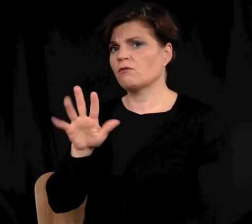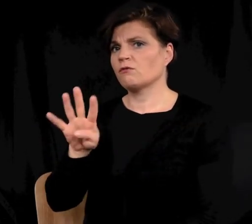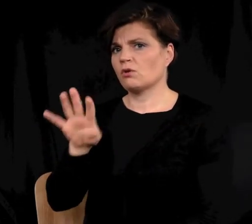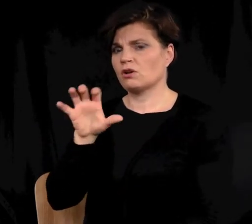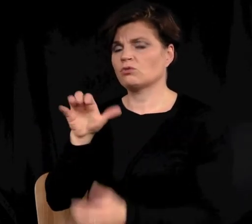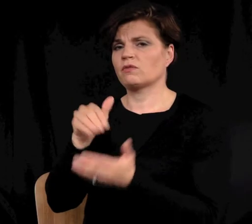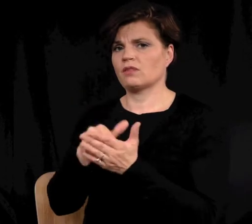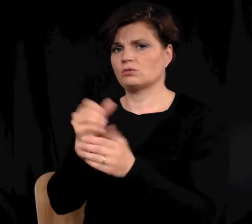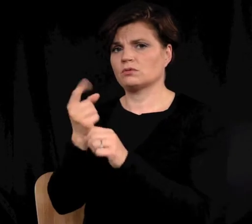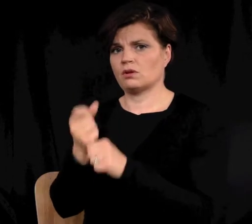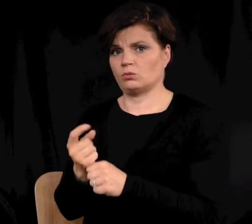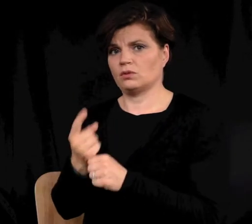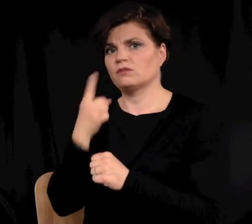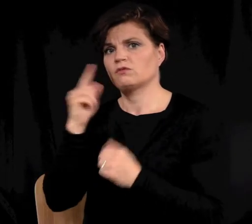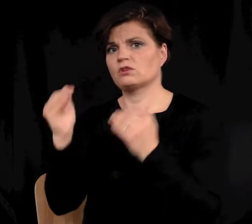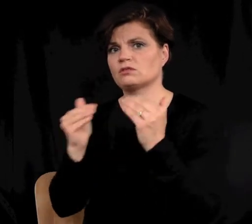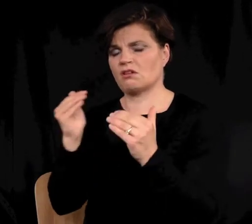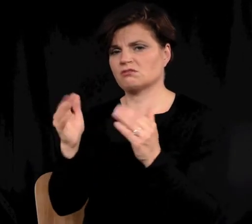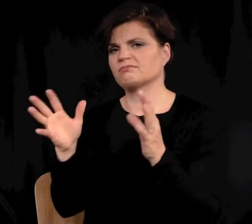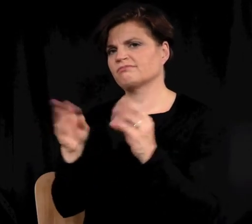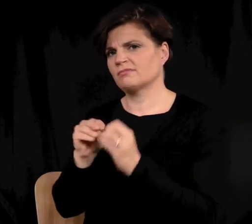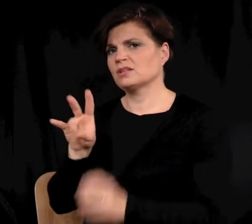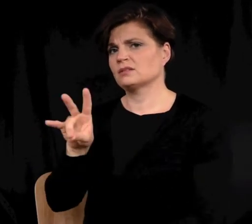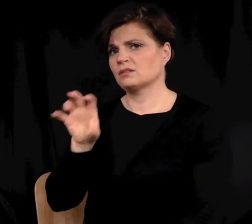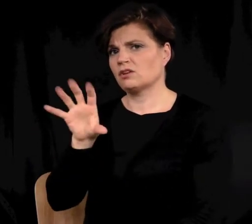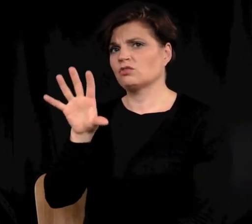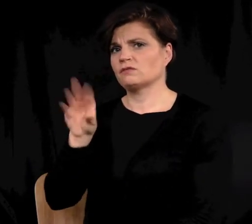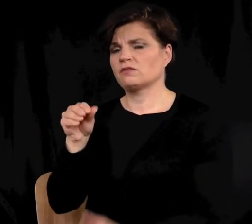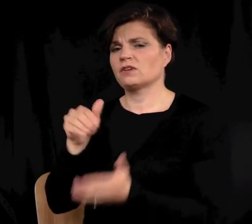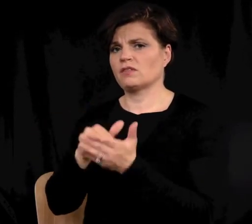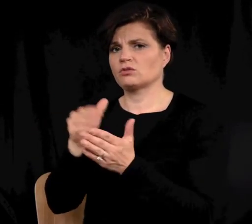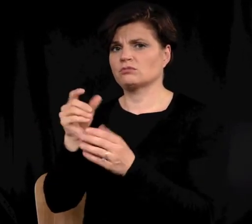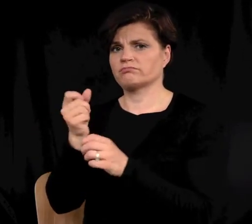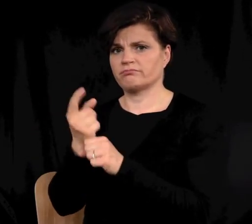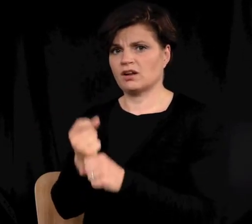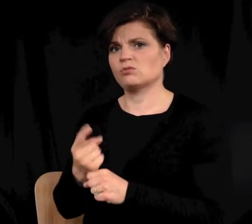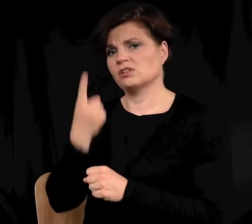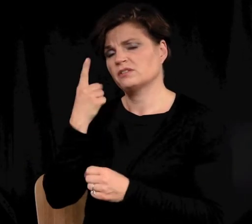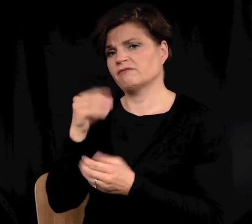and about $400,000 for adults totalling $750,000 annually in